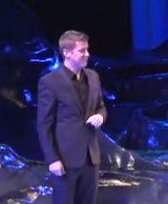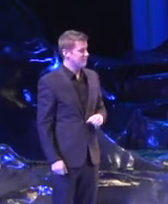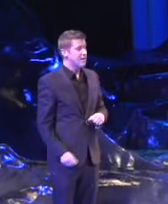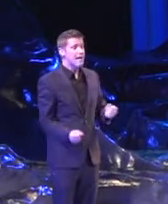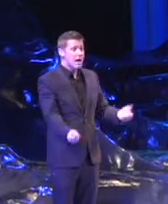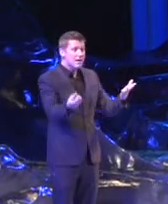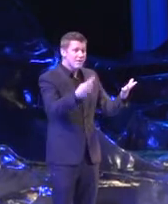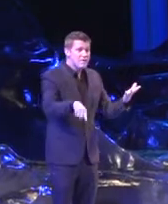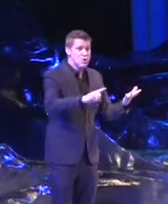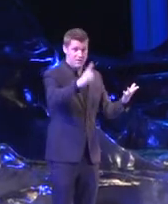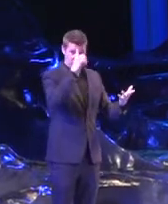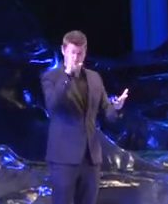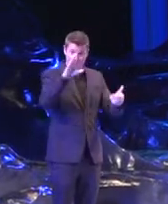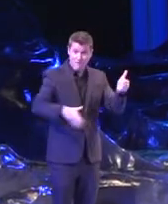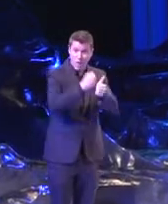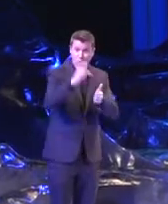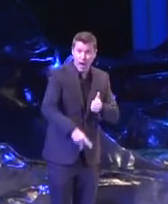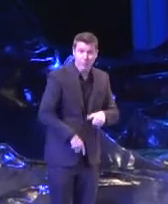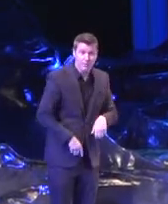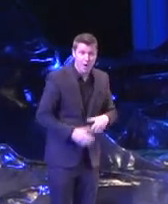And how many of you think you'll follow up with that one person, at least one person?